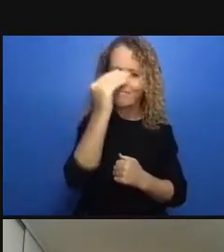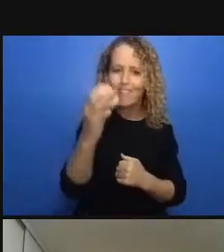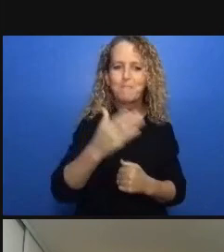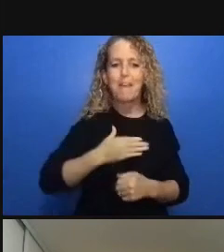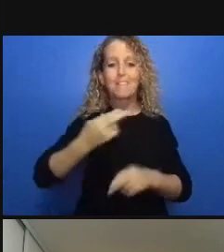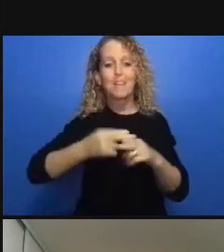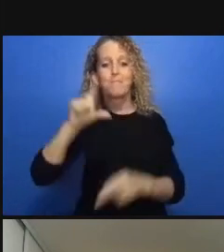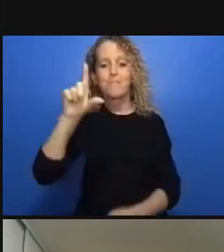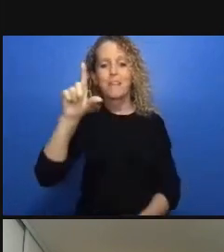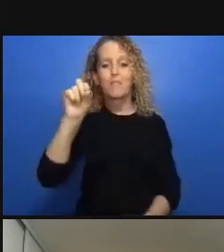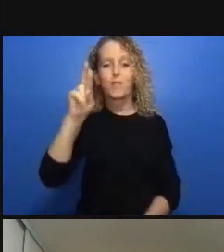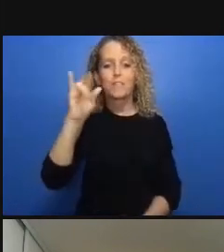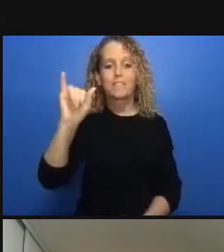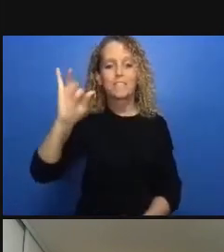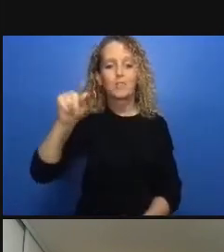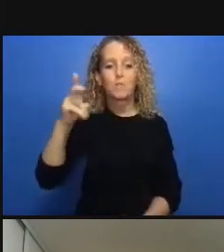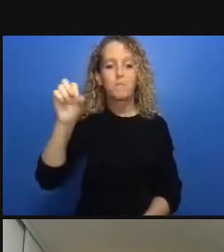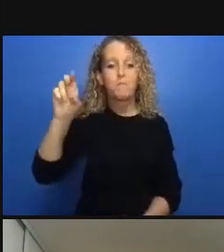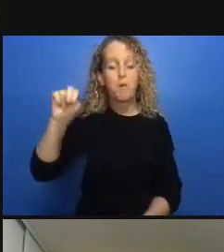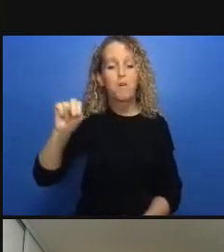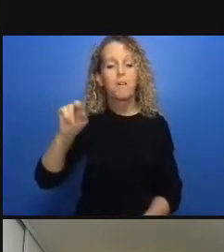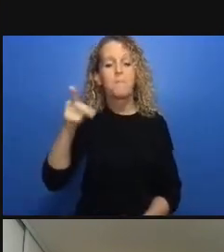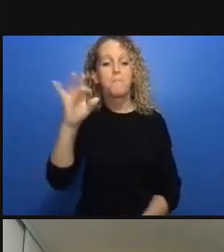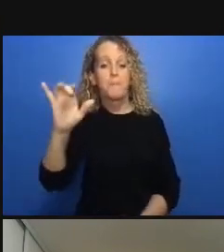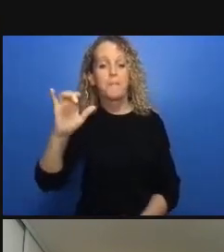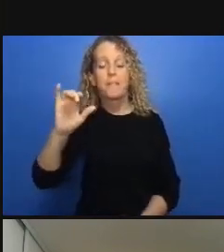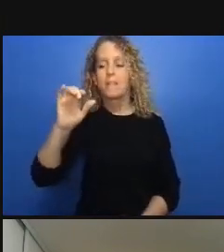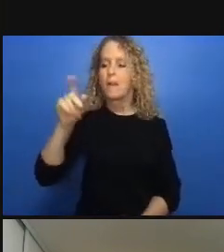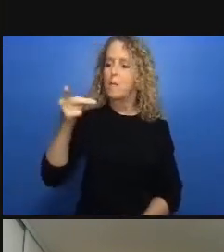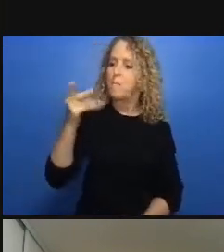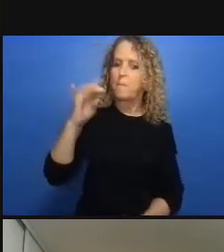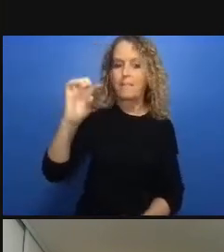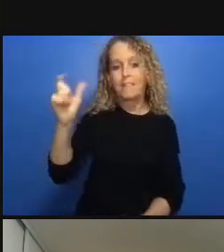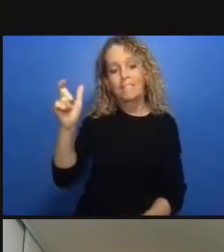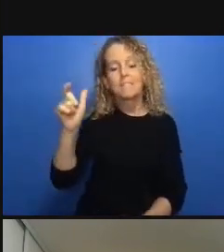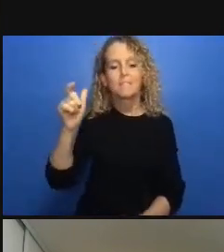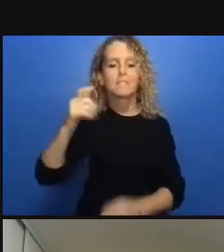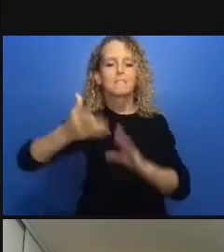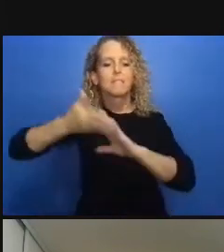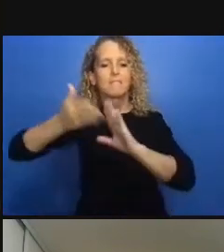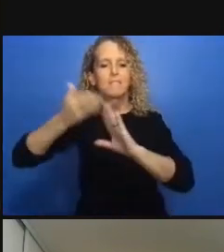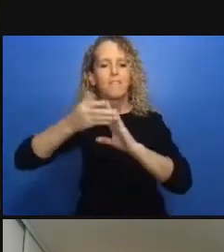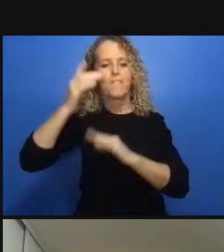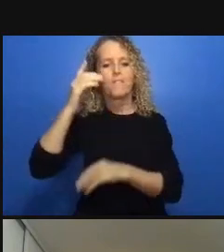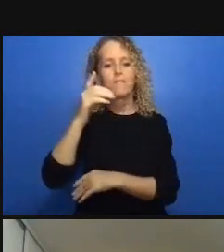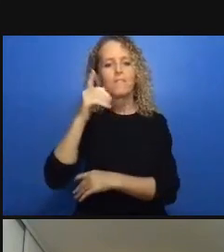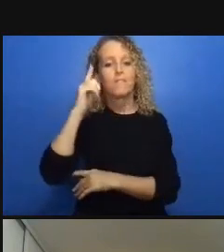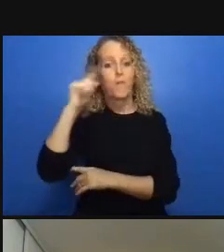from the groups and individuals that normally provide them with support and these this resulted